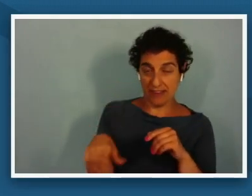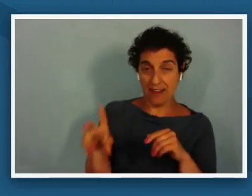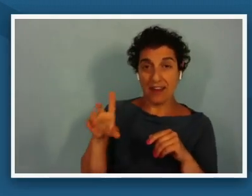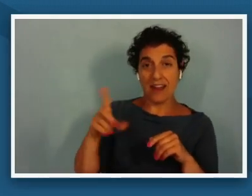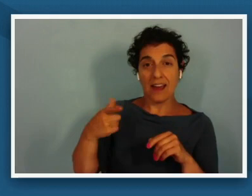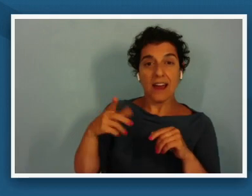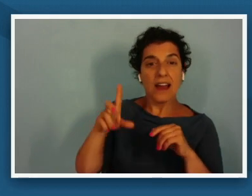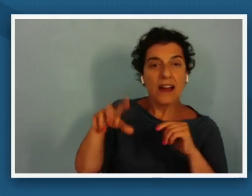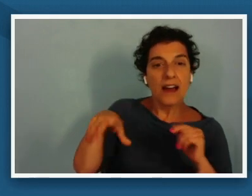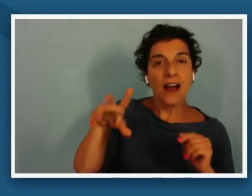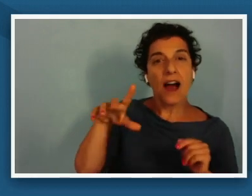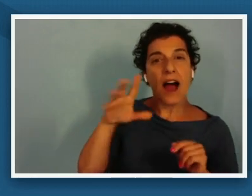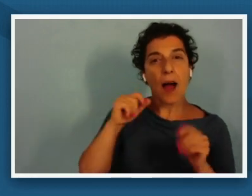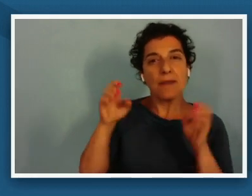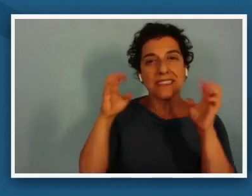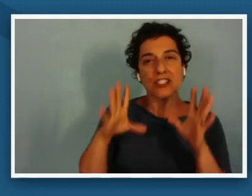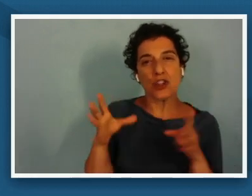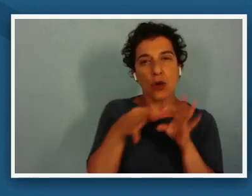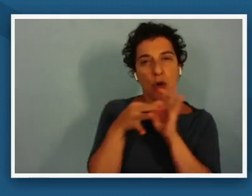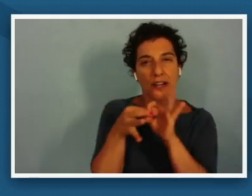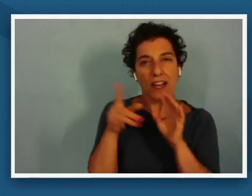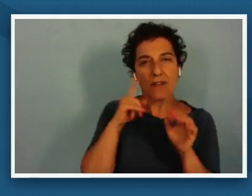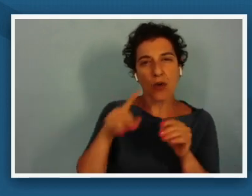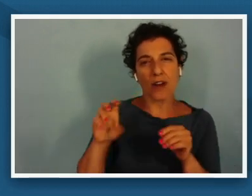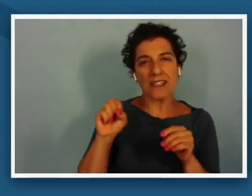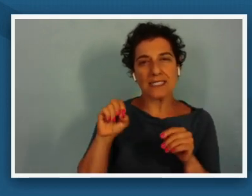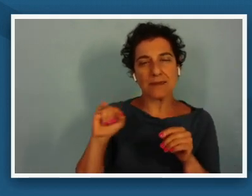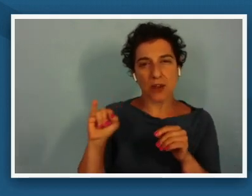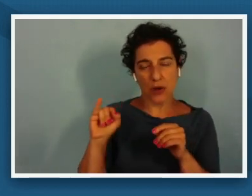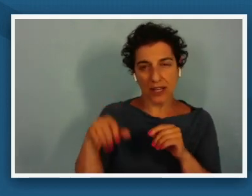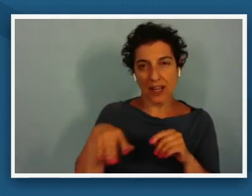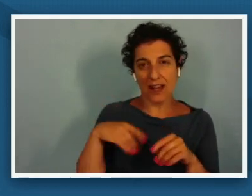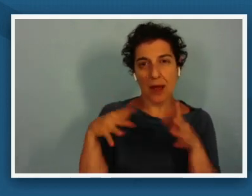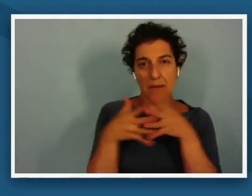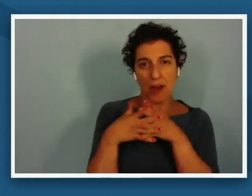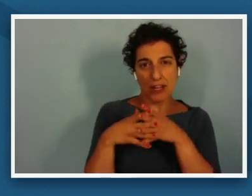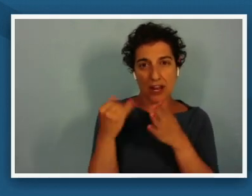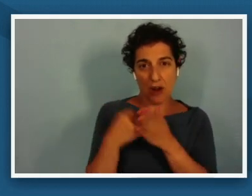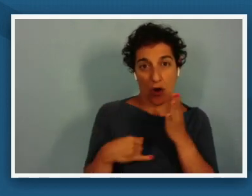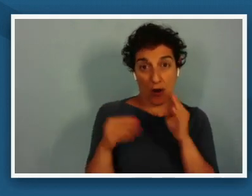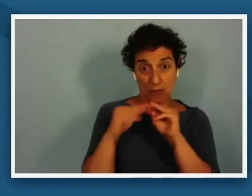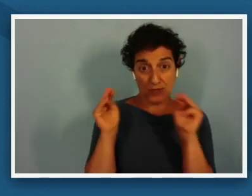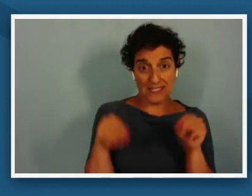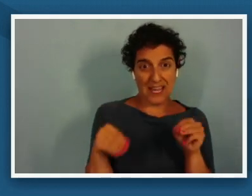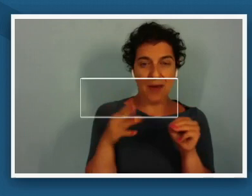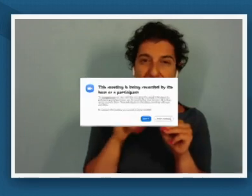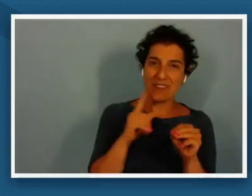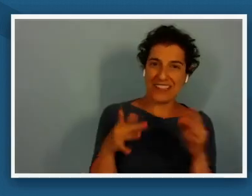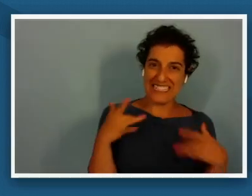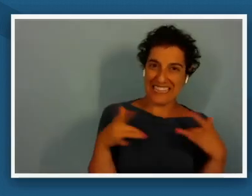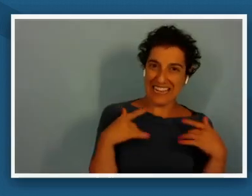smithsonian american art museum and renwick gallery and i am super excited